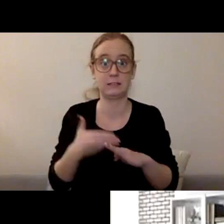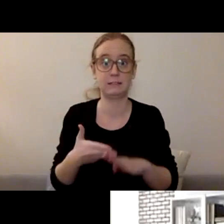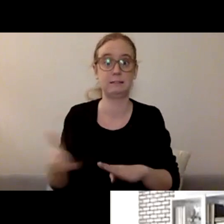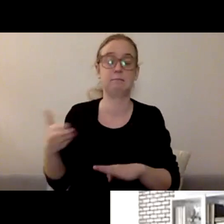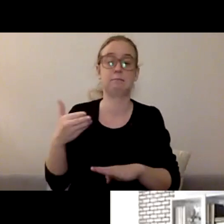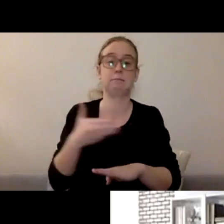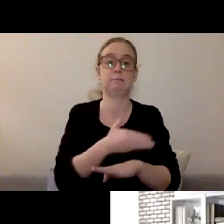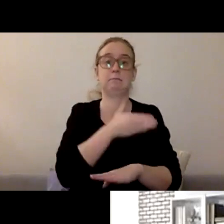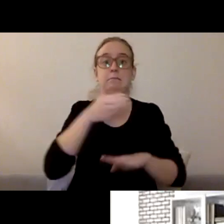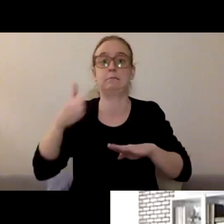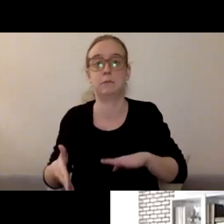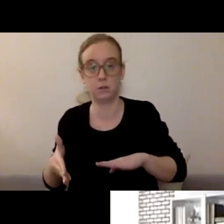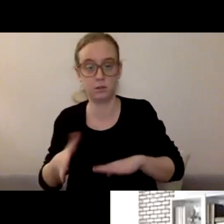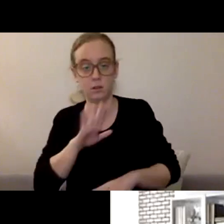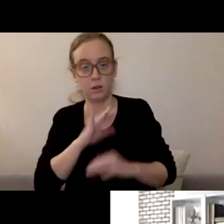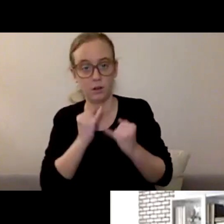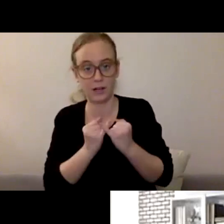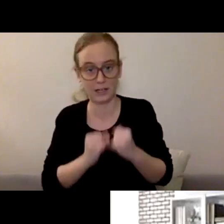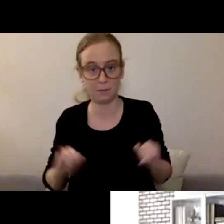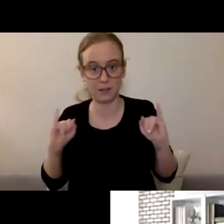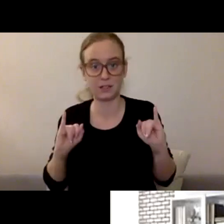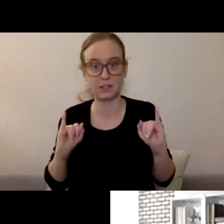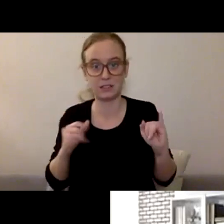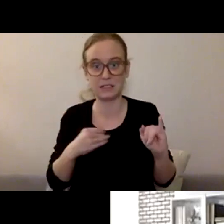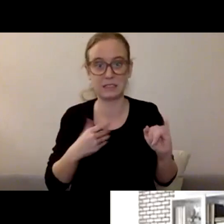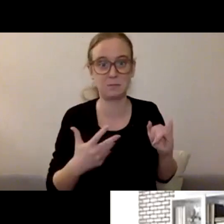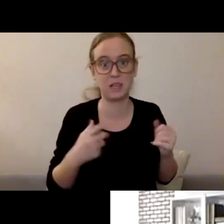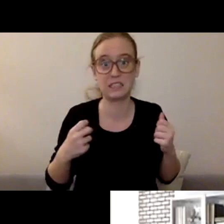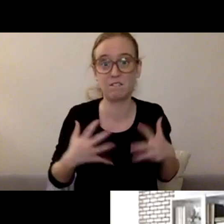or herself and doesn't like to be alone. We reached out to her pediatrician for help